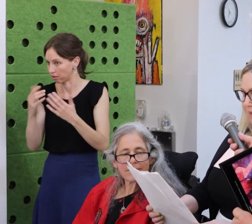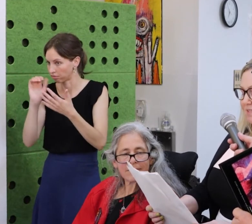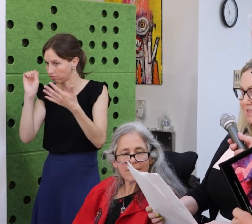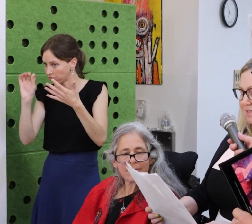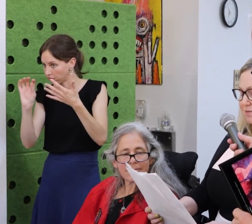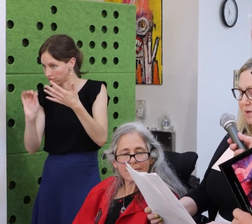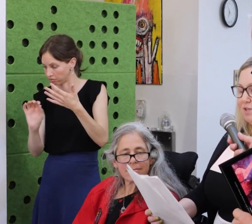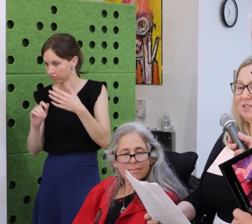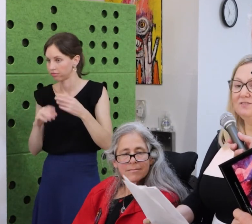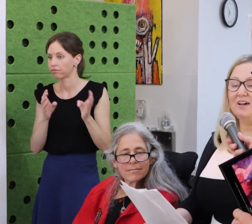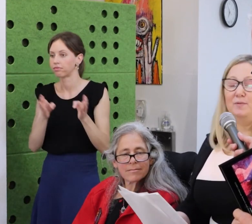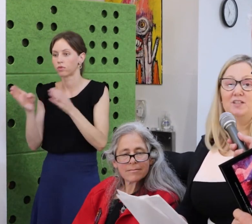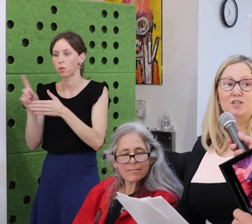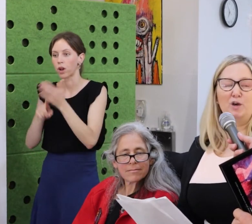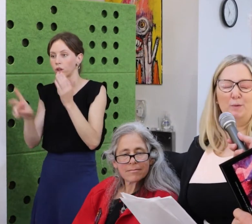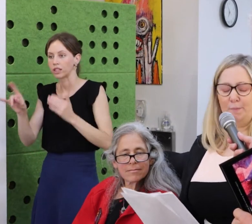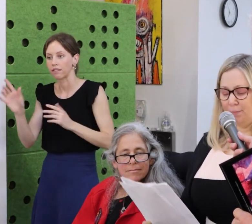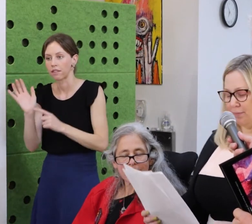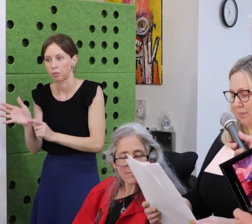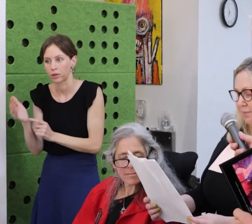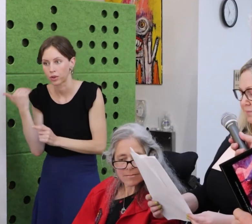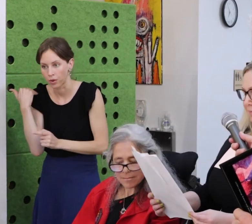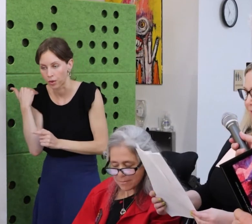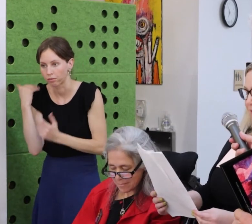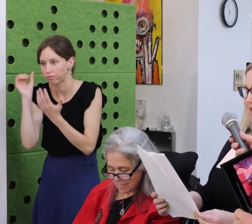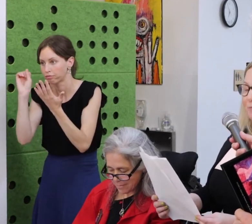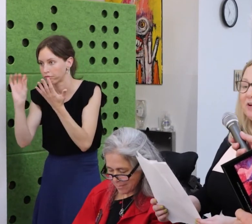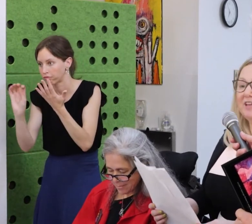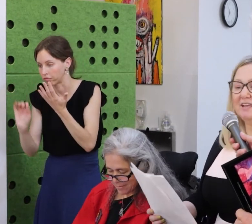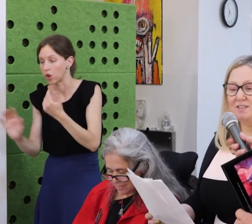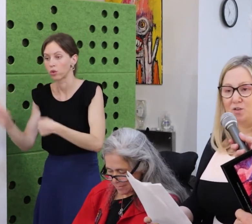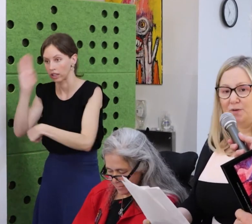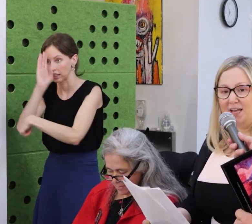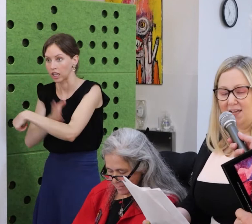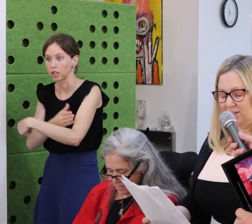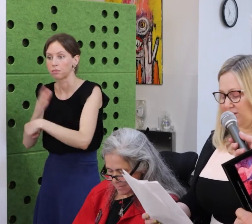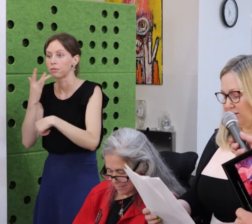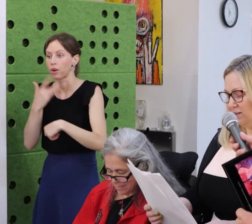Because in March 2020, I contracted Covid.